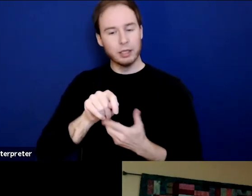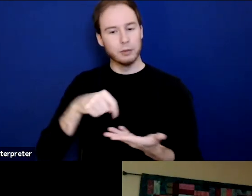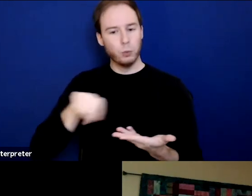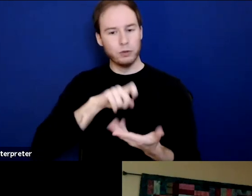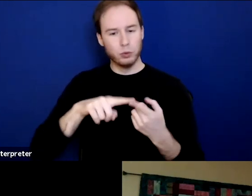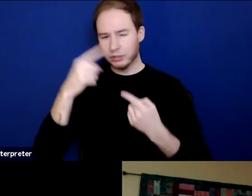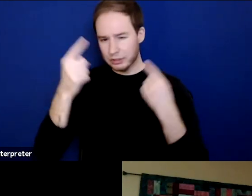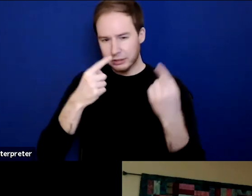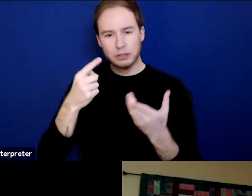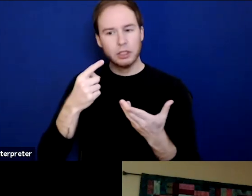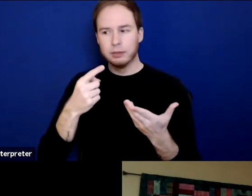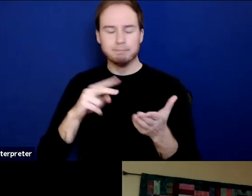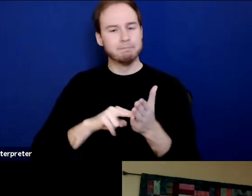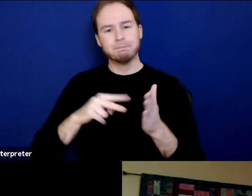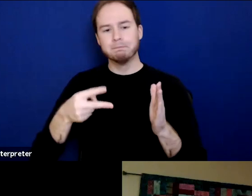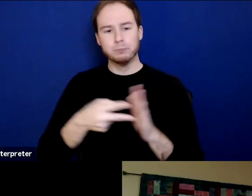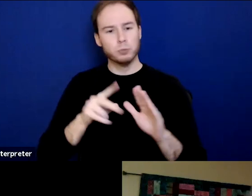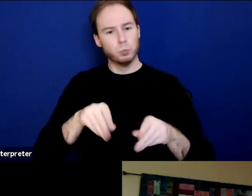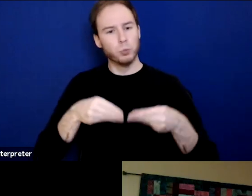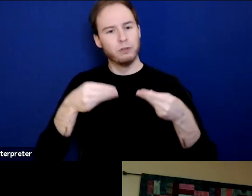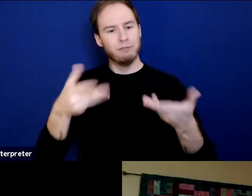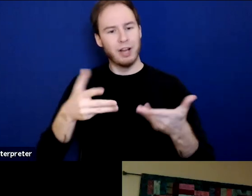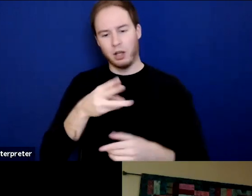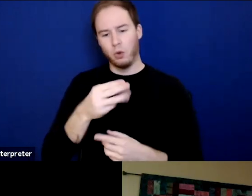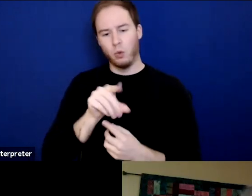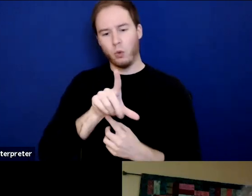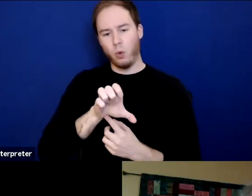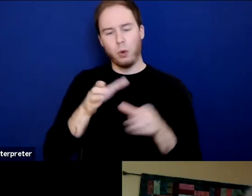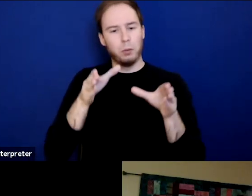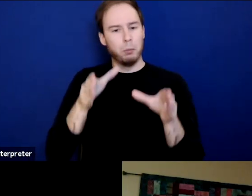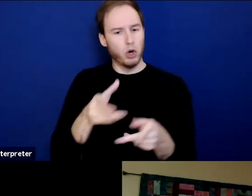of what it means to provide whole-person care for people experiencing homelessness